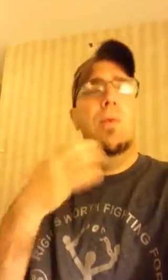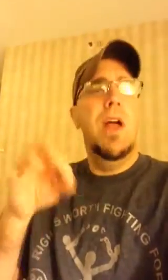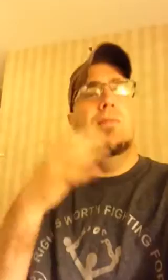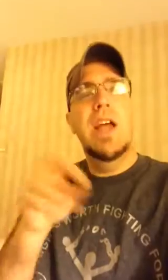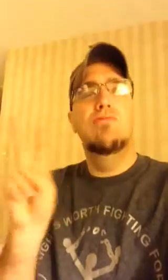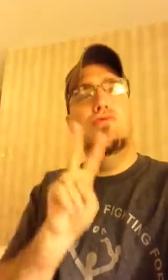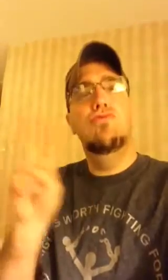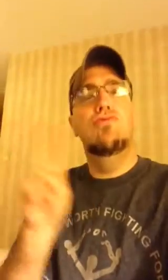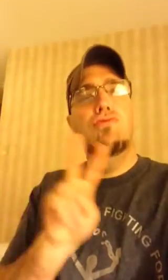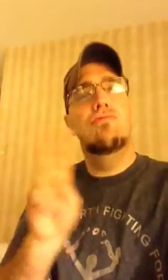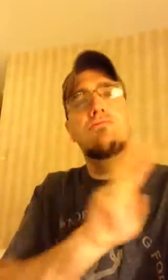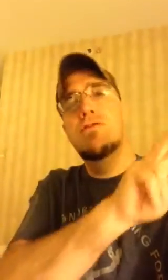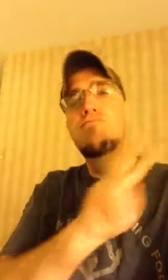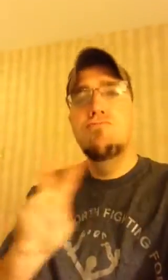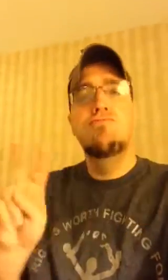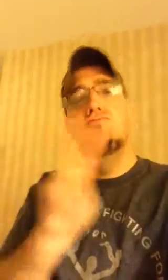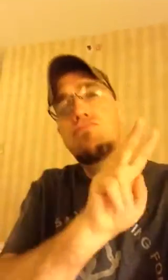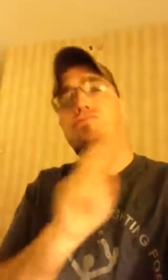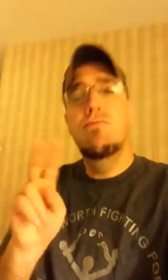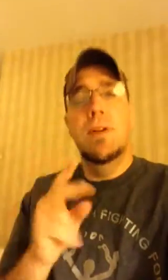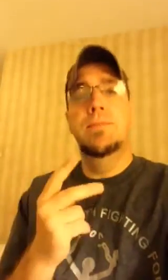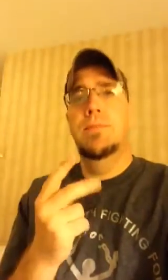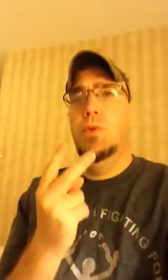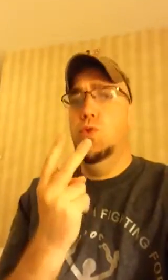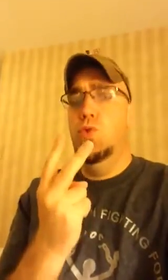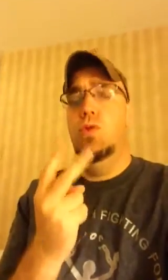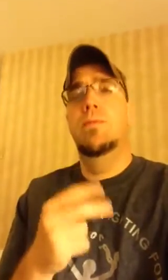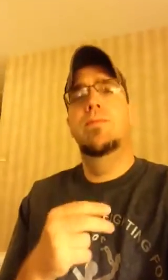They replaced the 2 people with different two people each time.